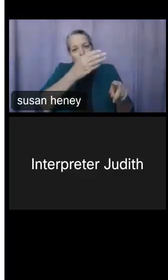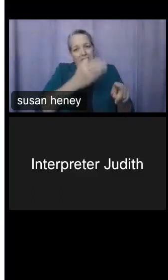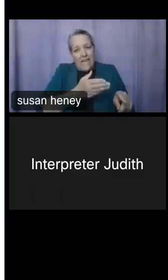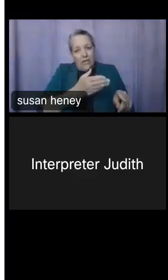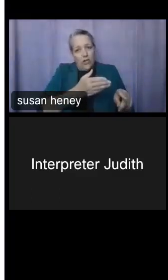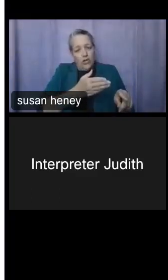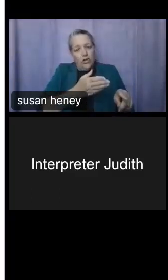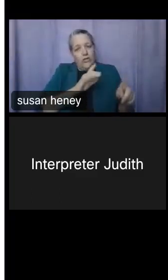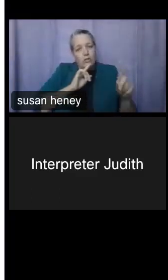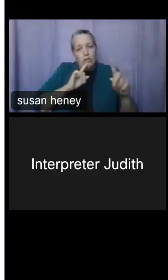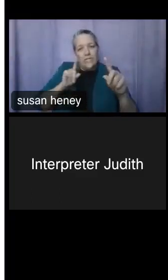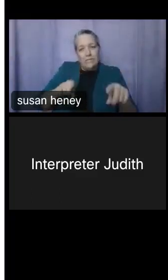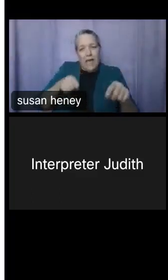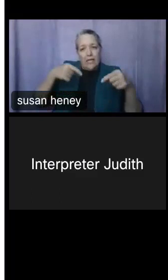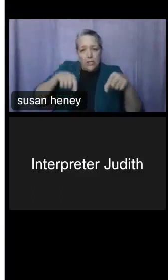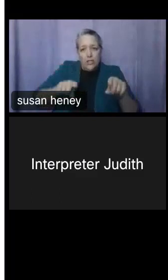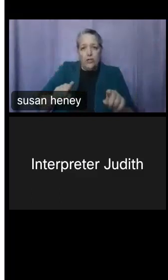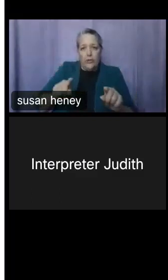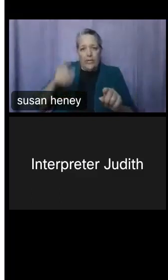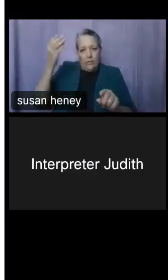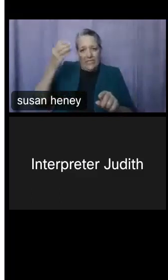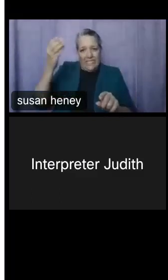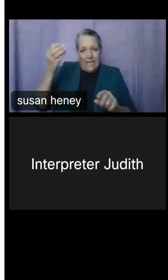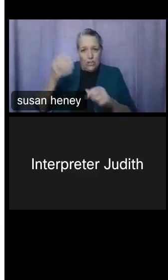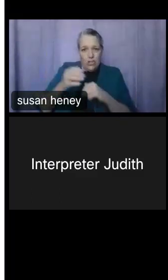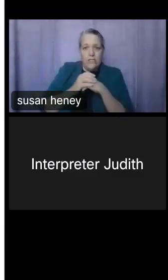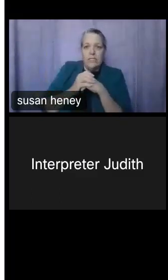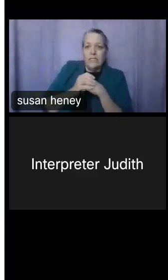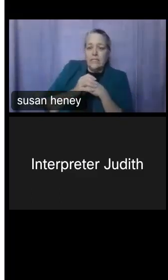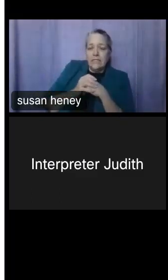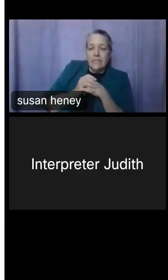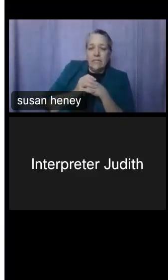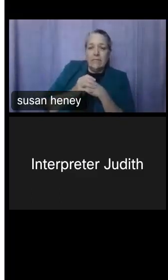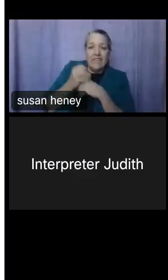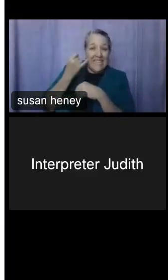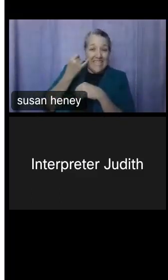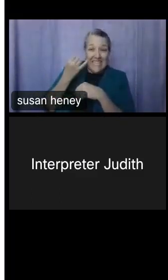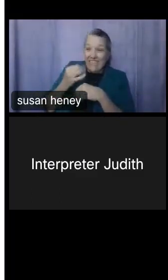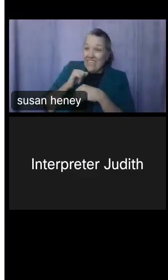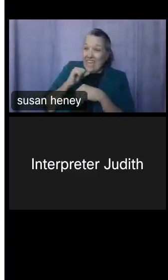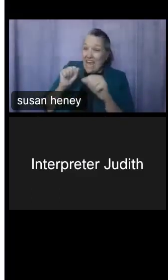throughout the workshop. If we don't get to all the questions with